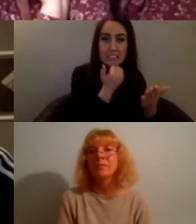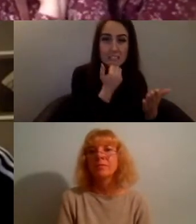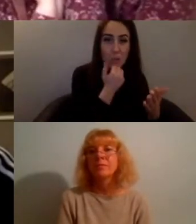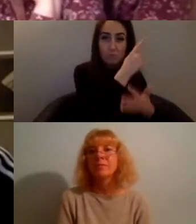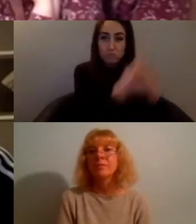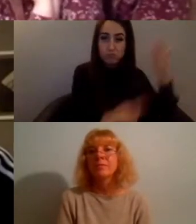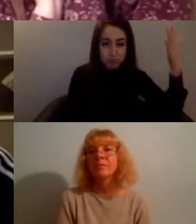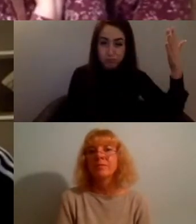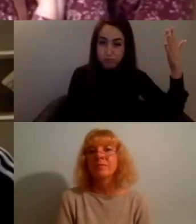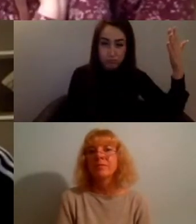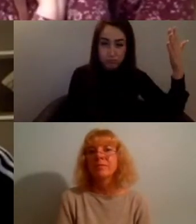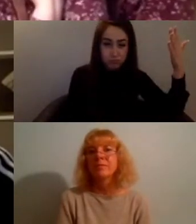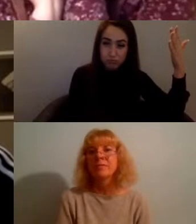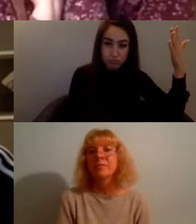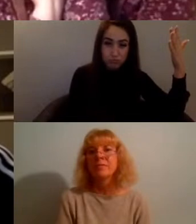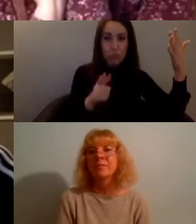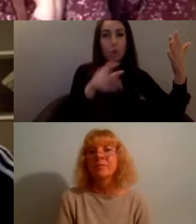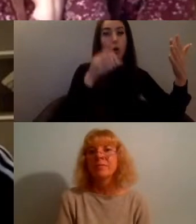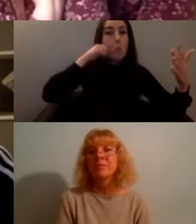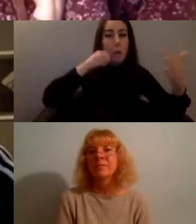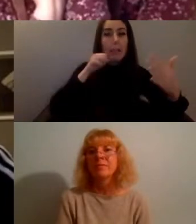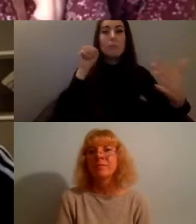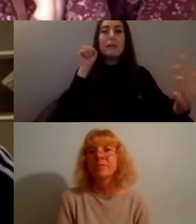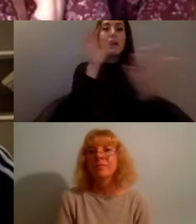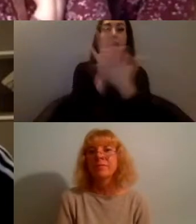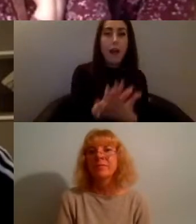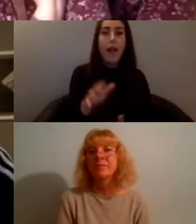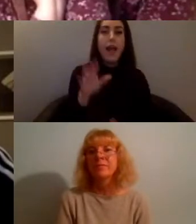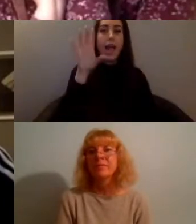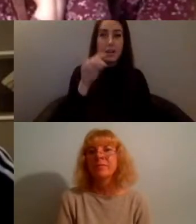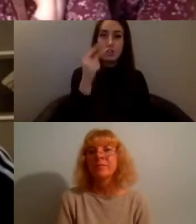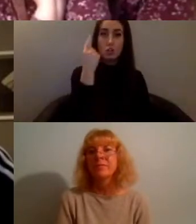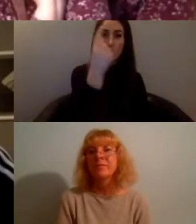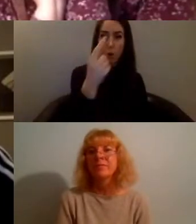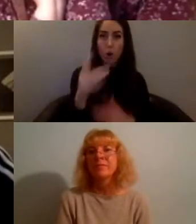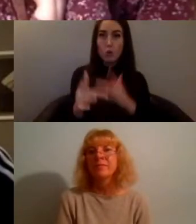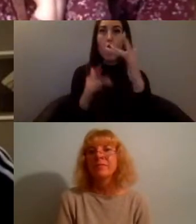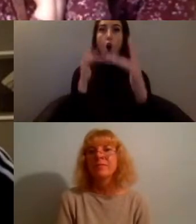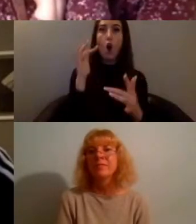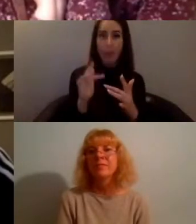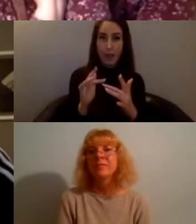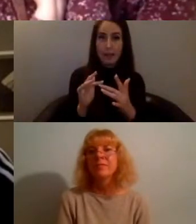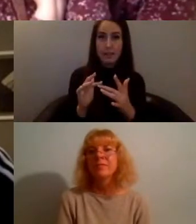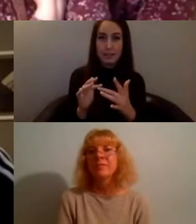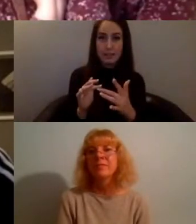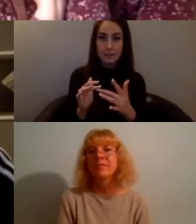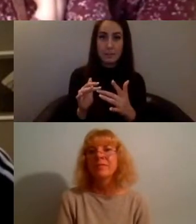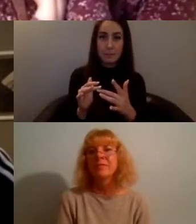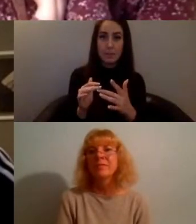that is in issue one online so i'd really advise you to go and have a little...yeah have a look